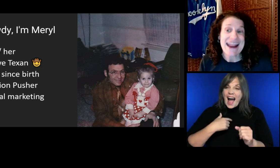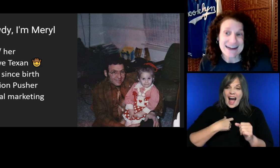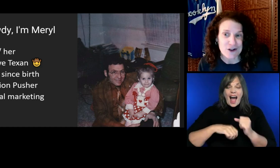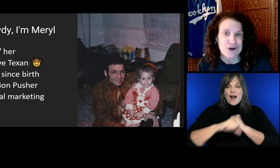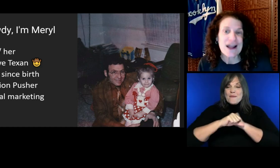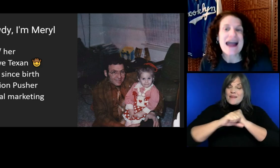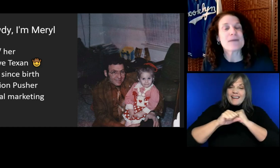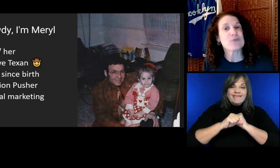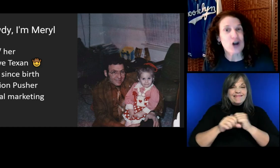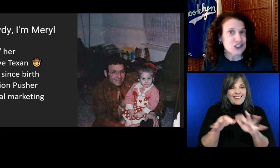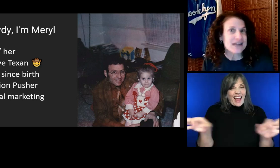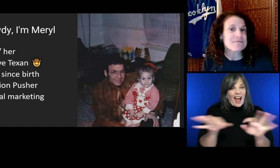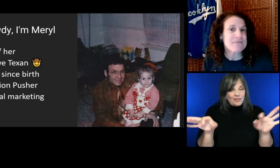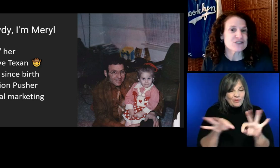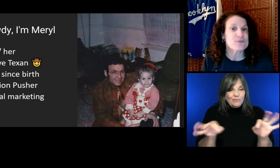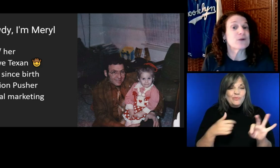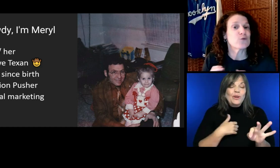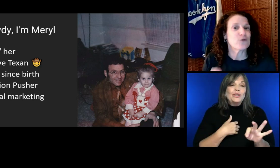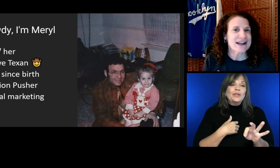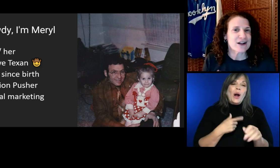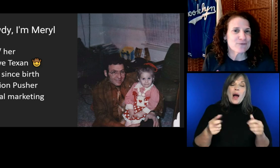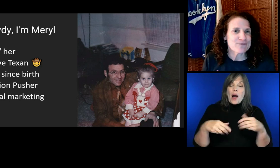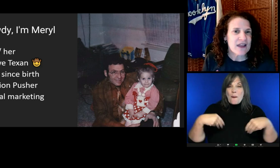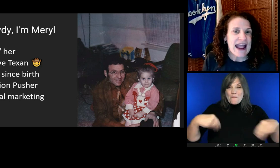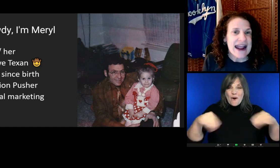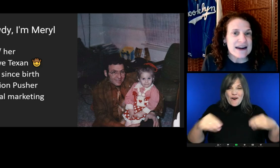handler and project management wrangler.